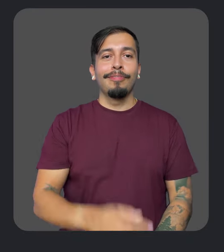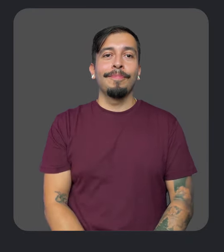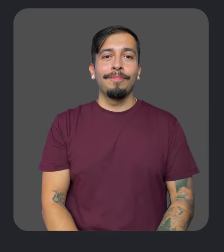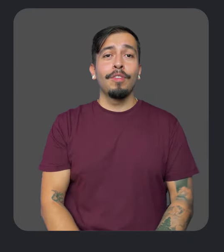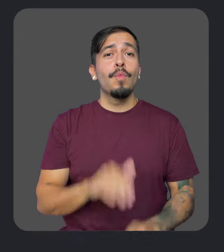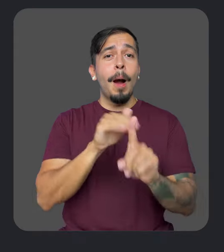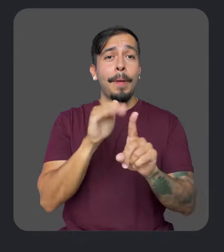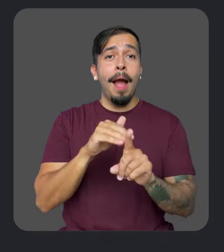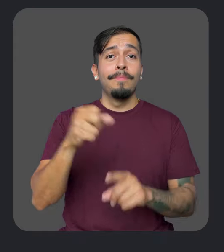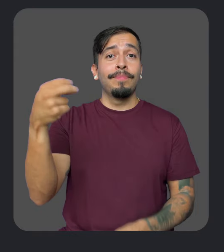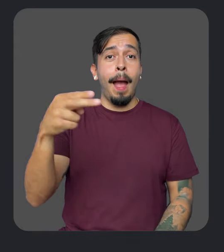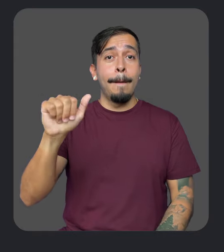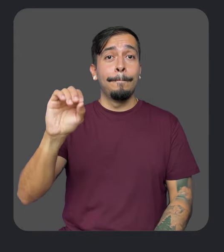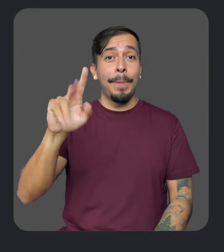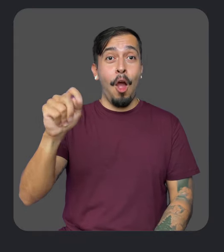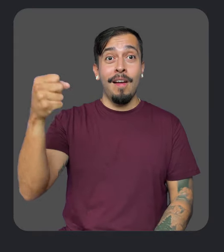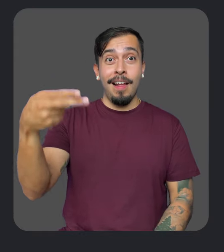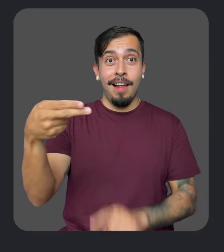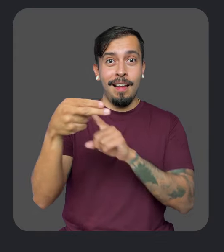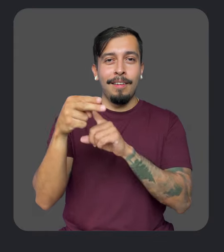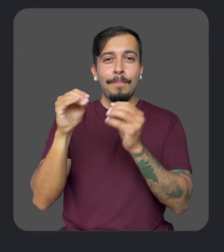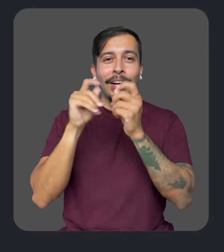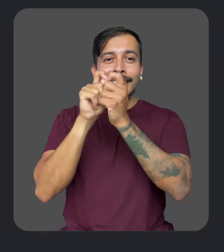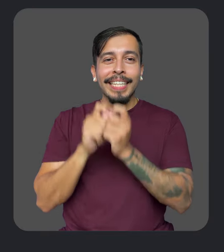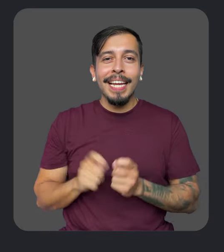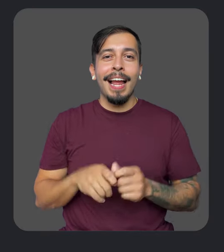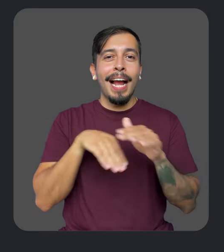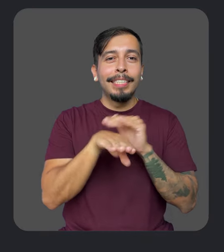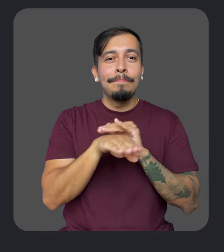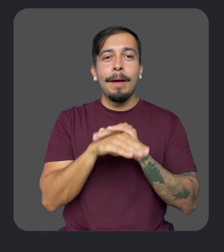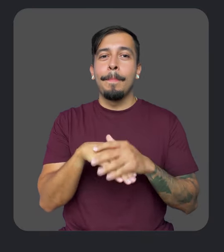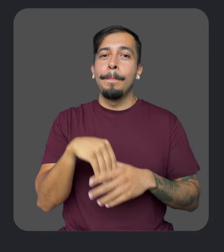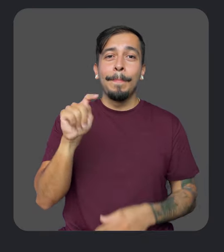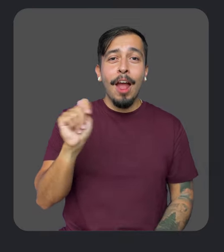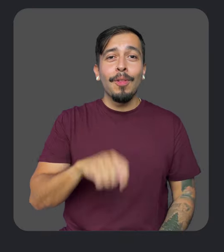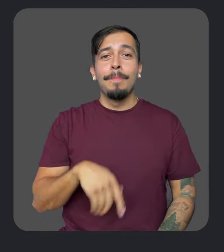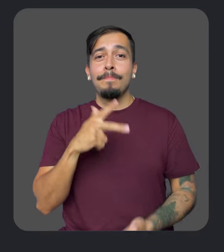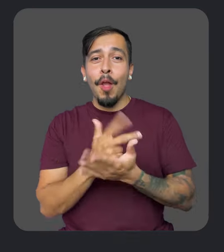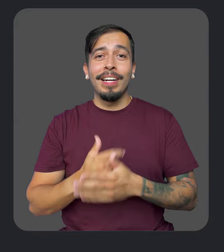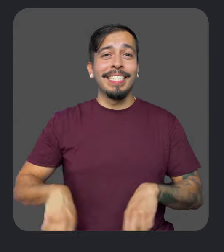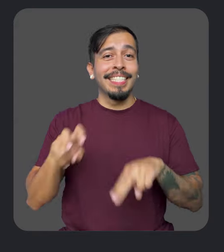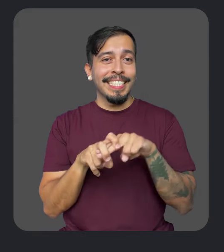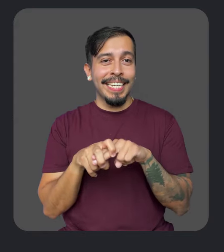As a reminder, under the About tab in Maps, you can check out more details about accessible restrooms, parking, and seating.